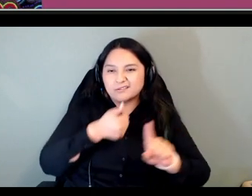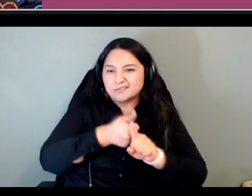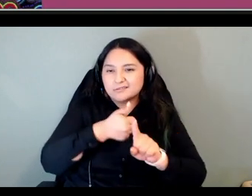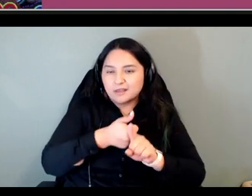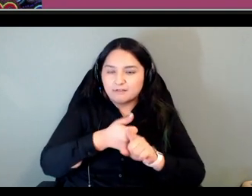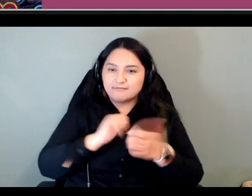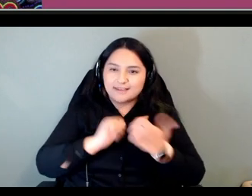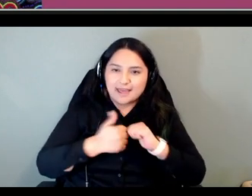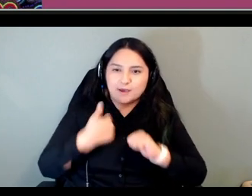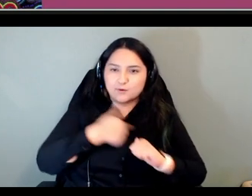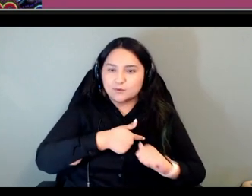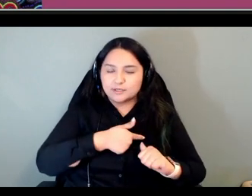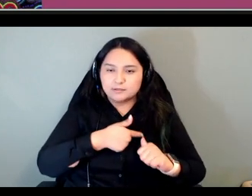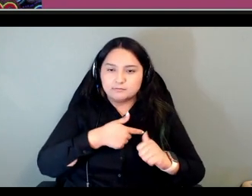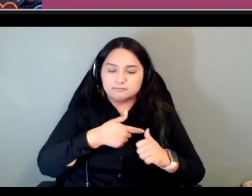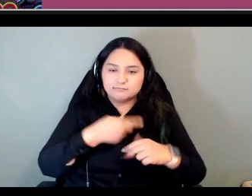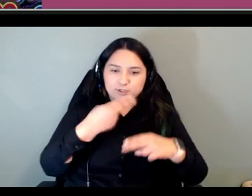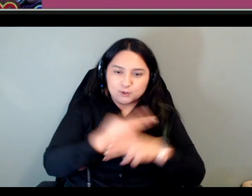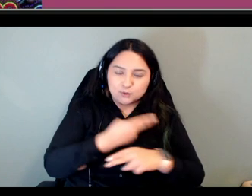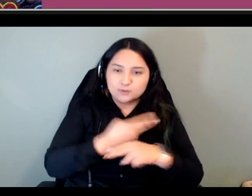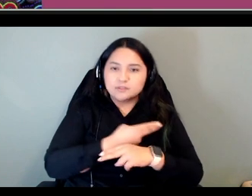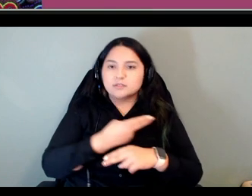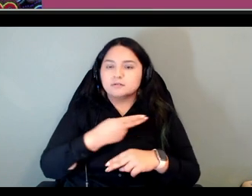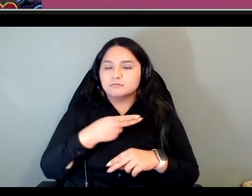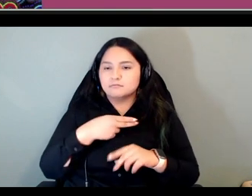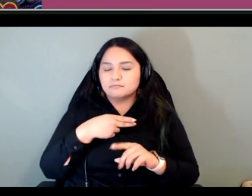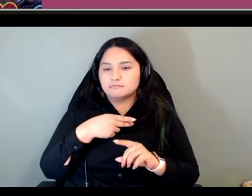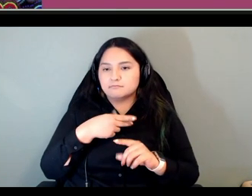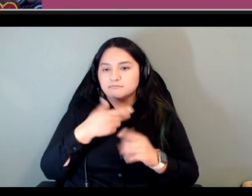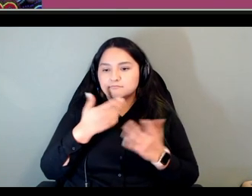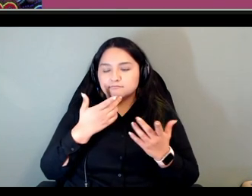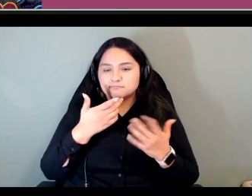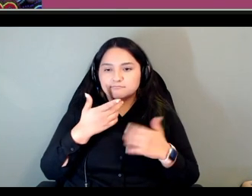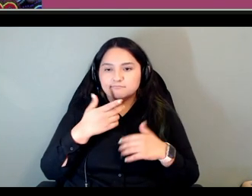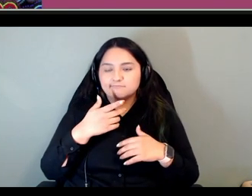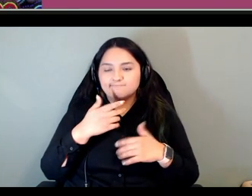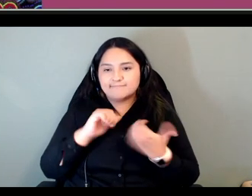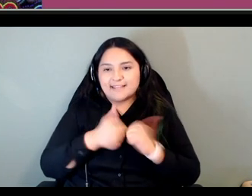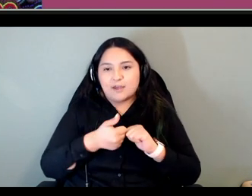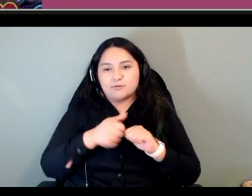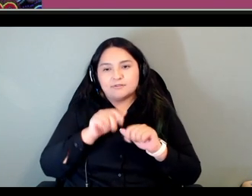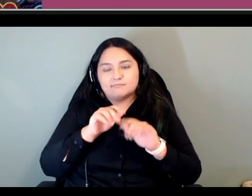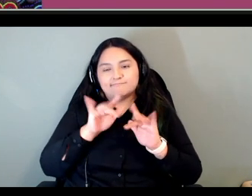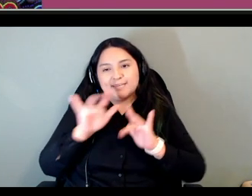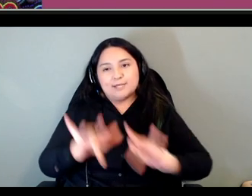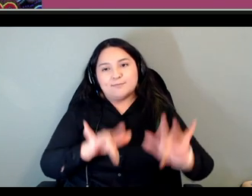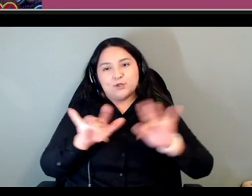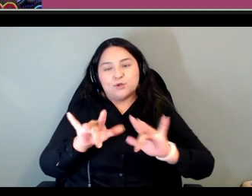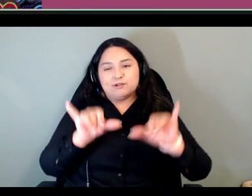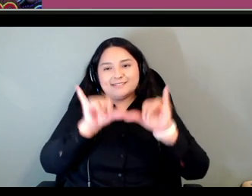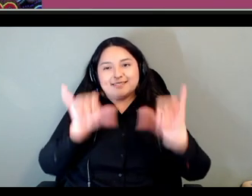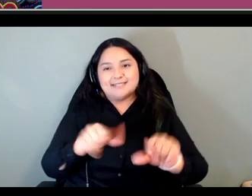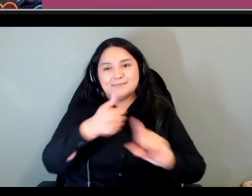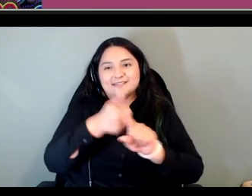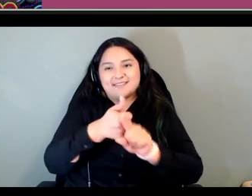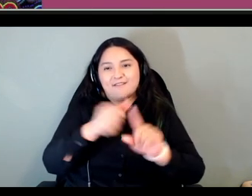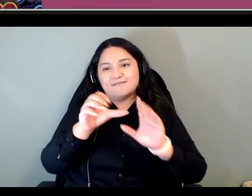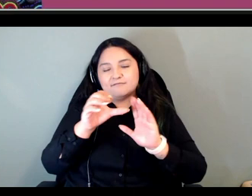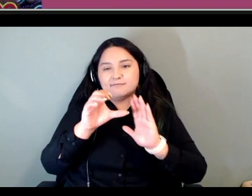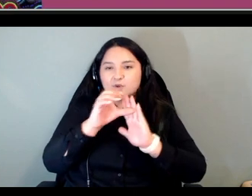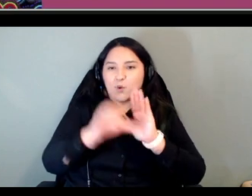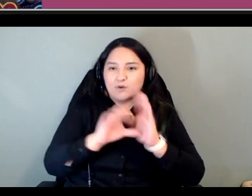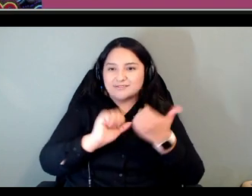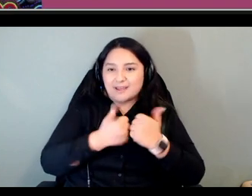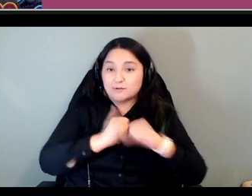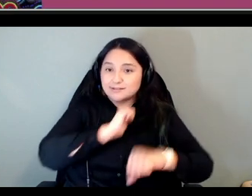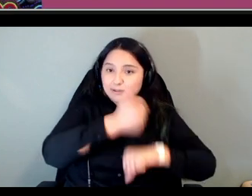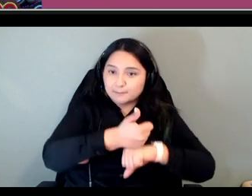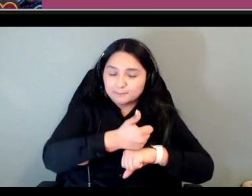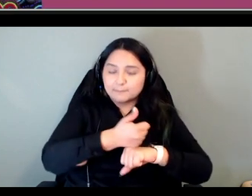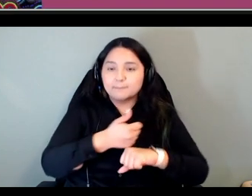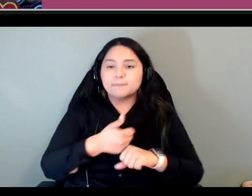like a computerized um computer assisted language learning course is set up and also problems